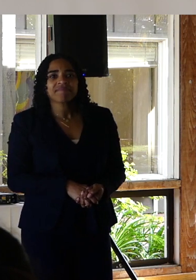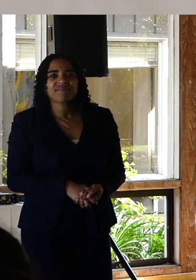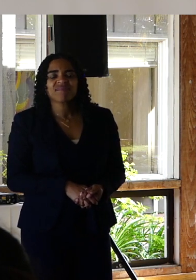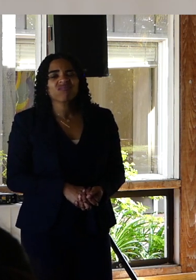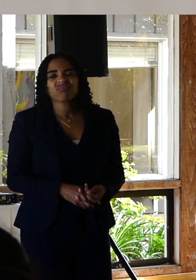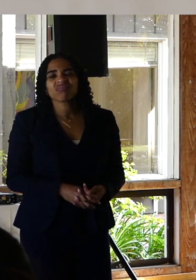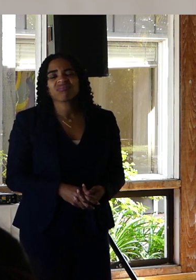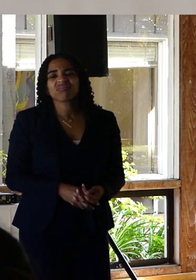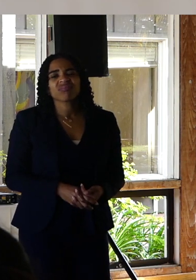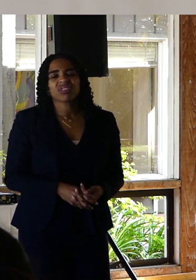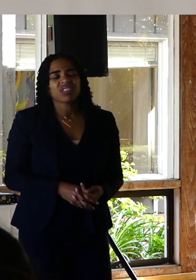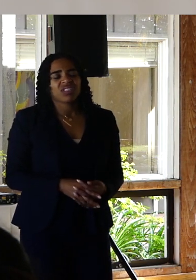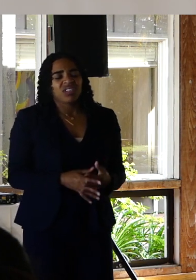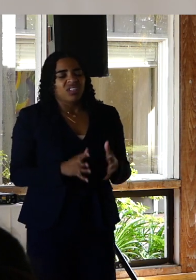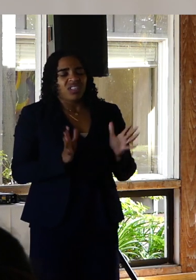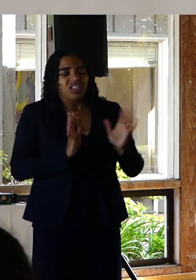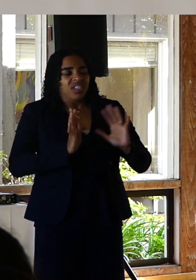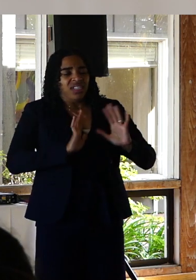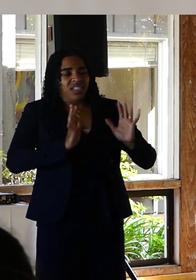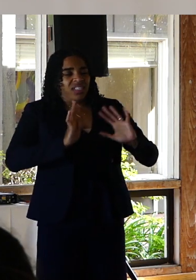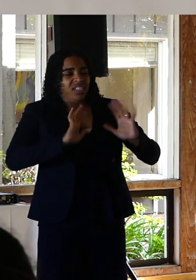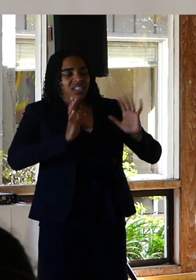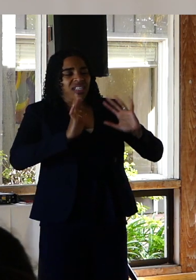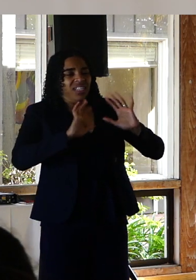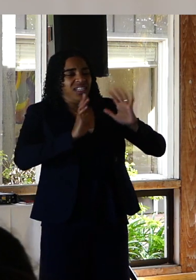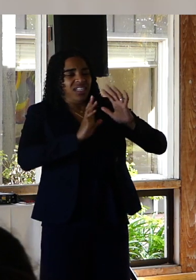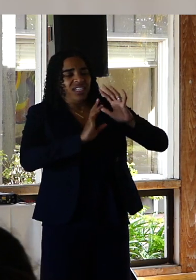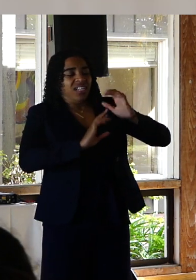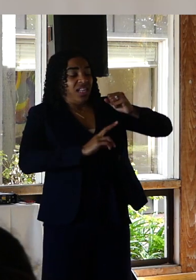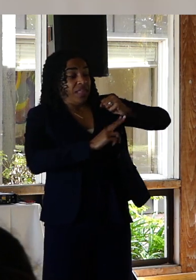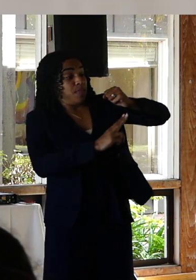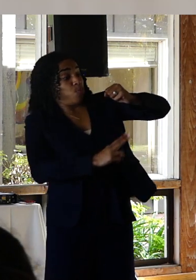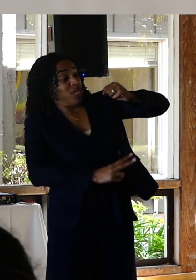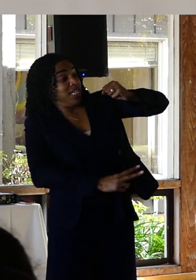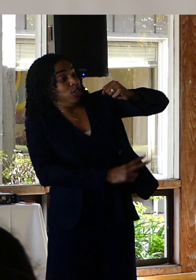I can't do this. The draw of the bridge, the siren song of the bridge was